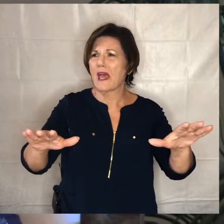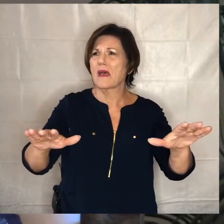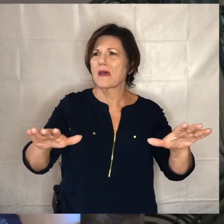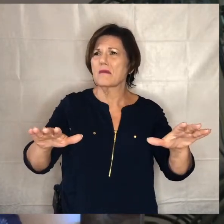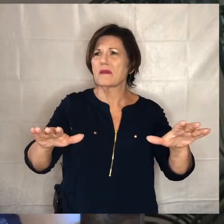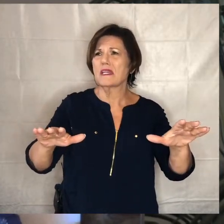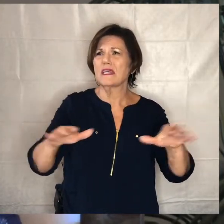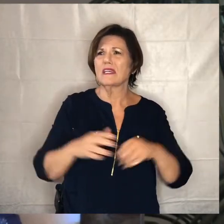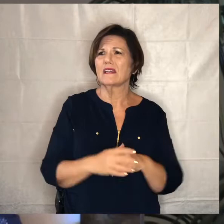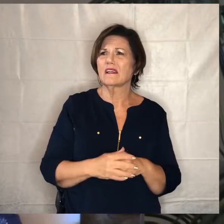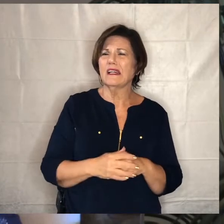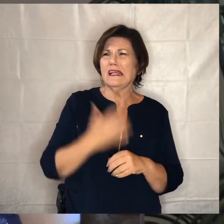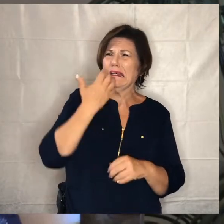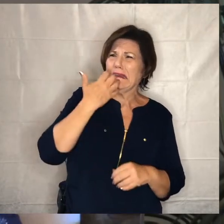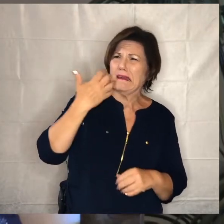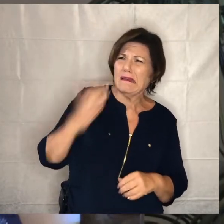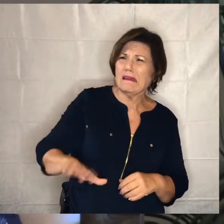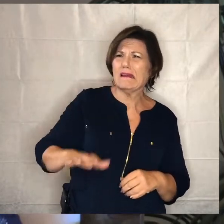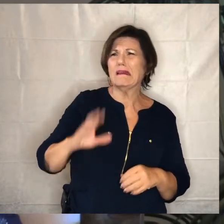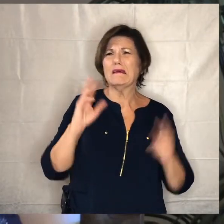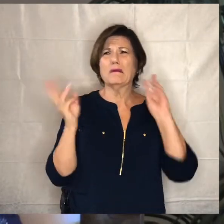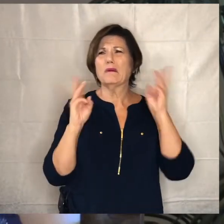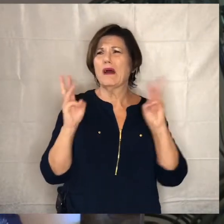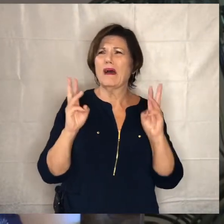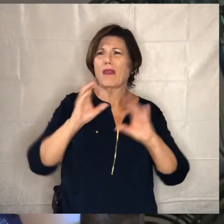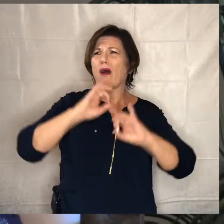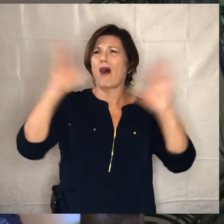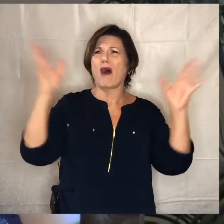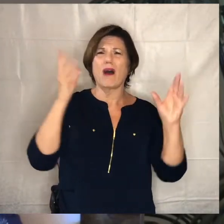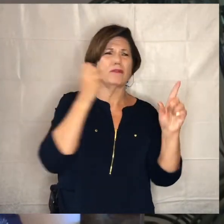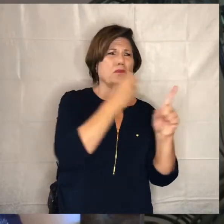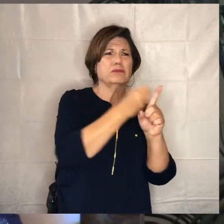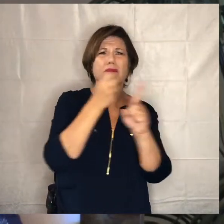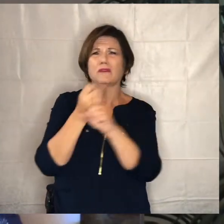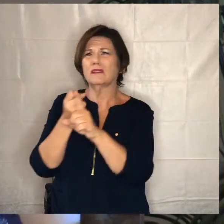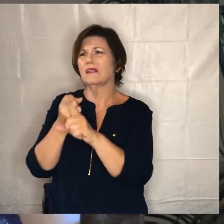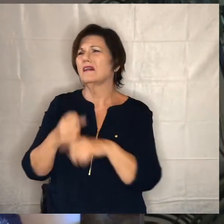heat waves disasters in the world in beirut and other